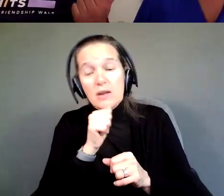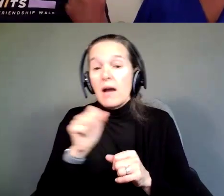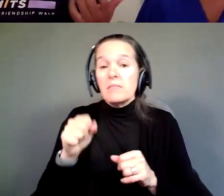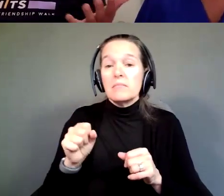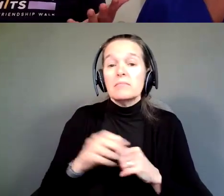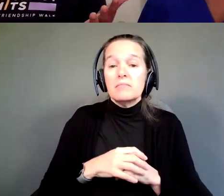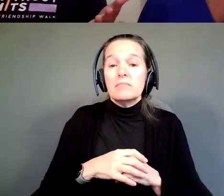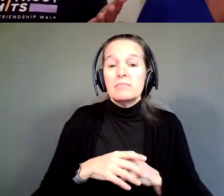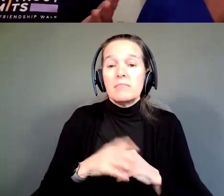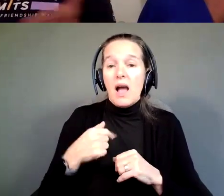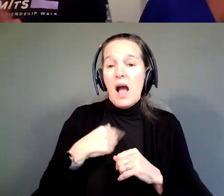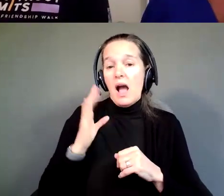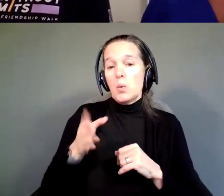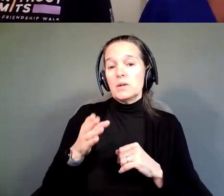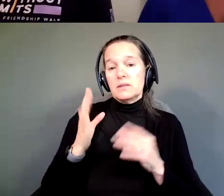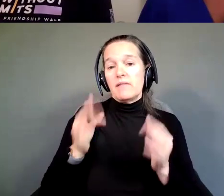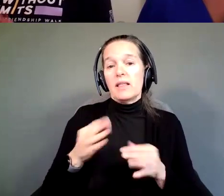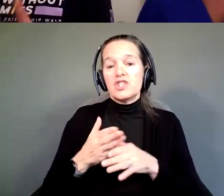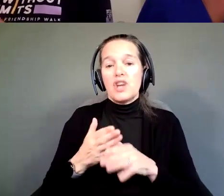Yeah, that's what I would definitely share with them, to persevere.